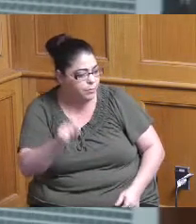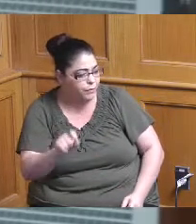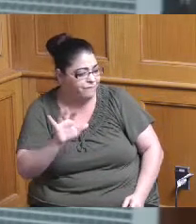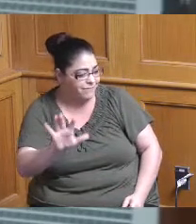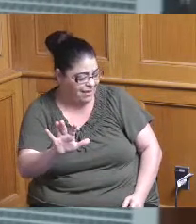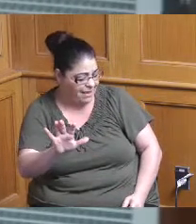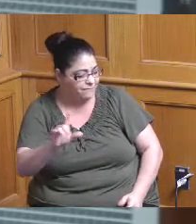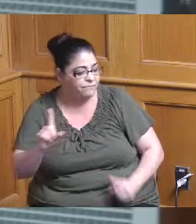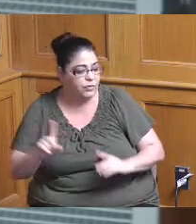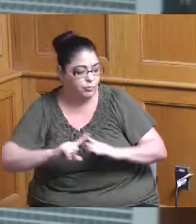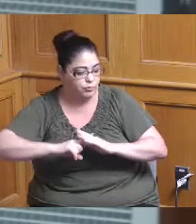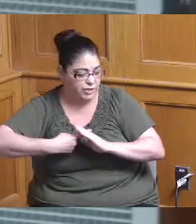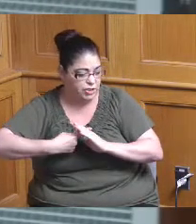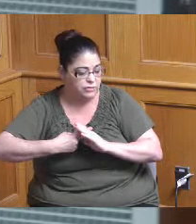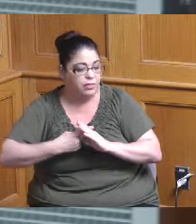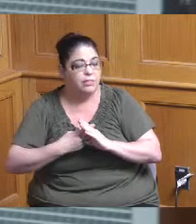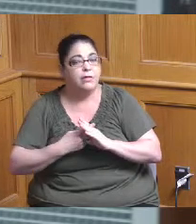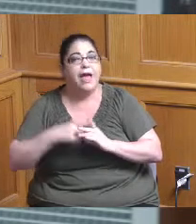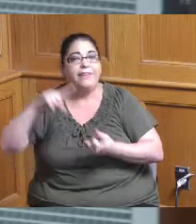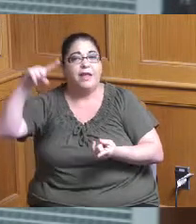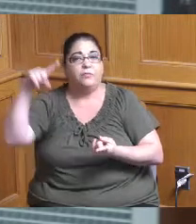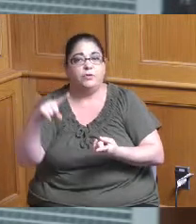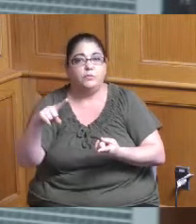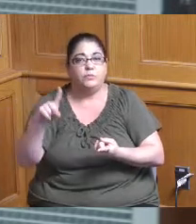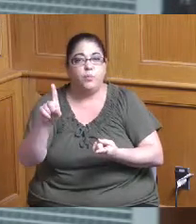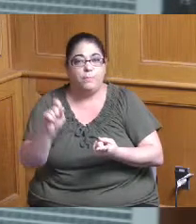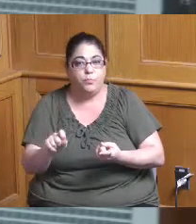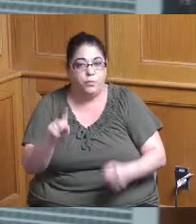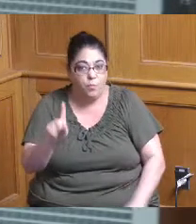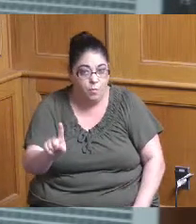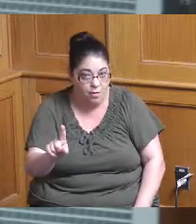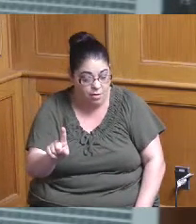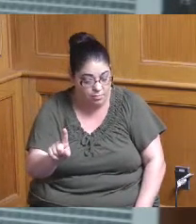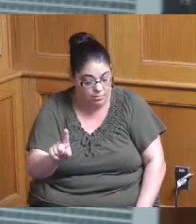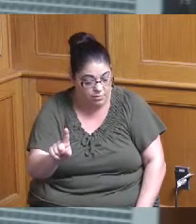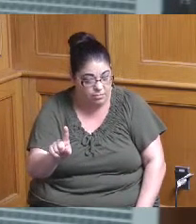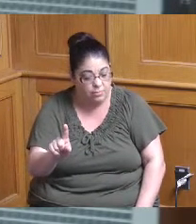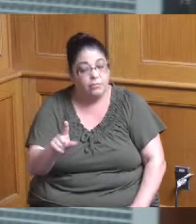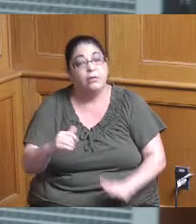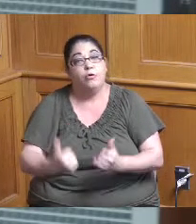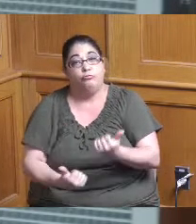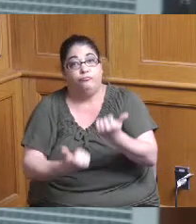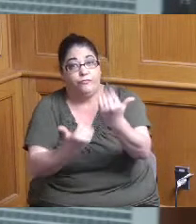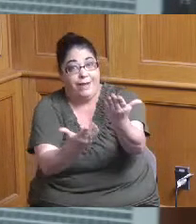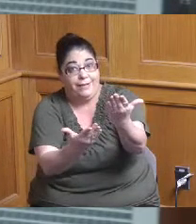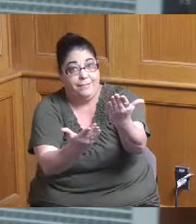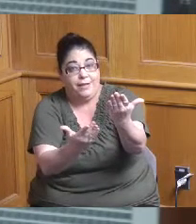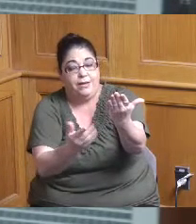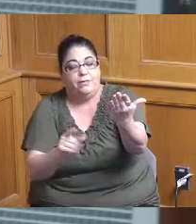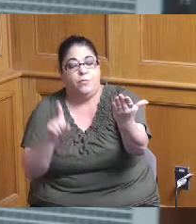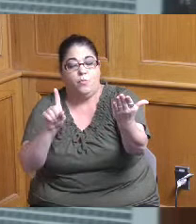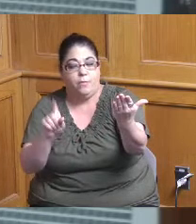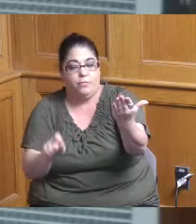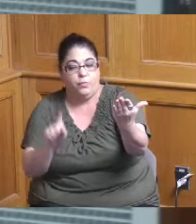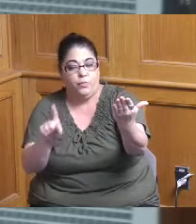it was then reduced to 1.1 when we presented our recommendations it was poor for 1.1 and this board